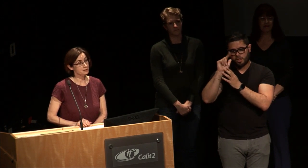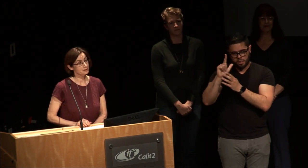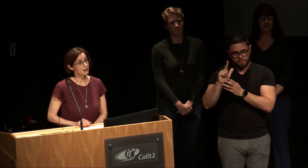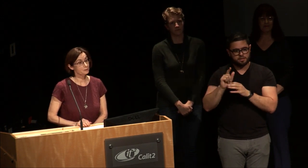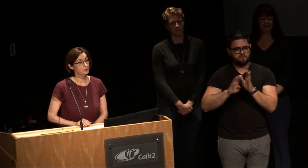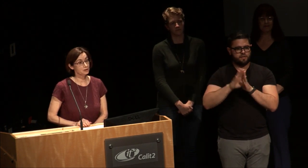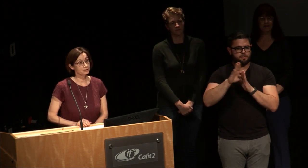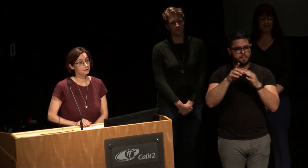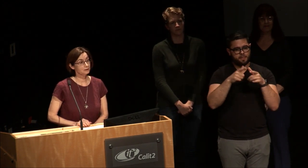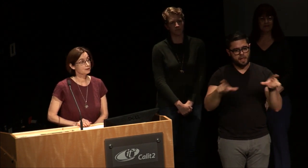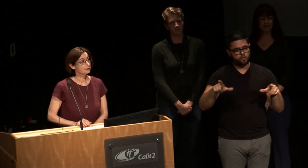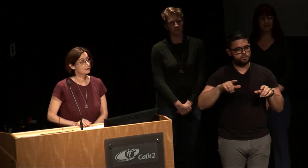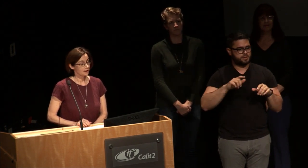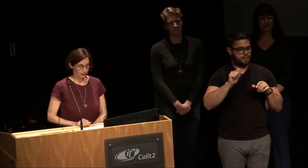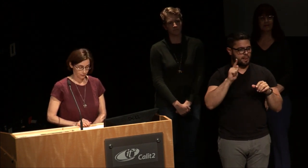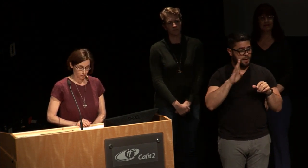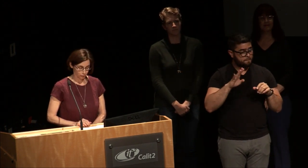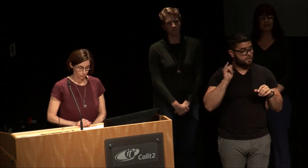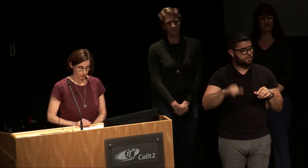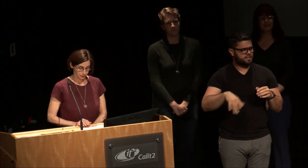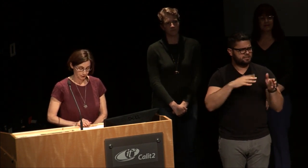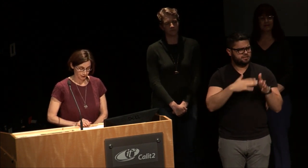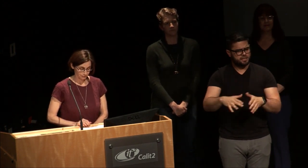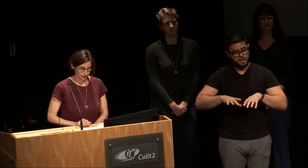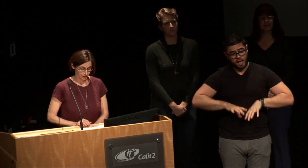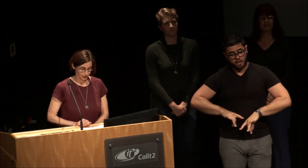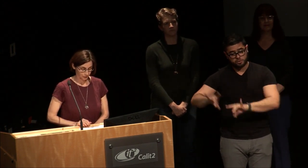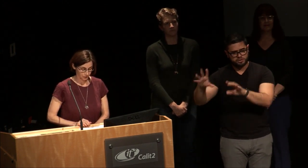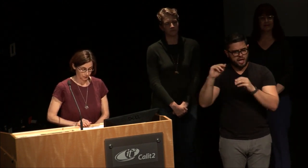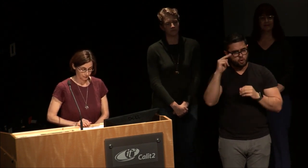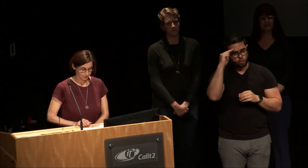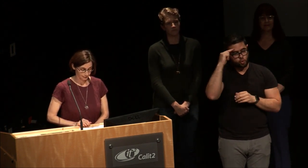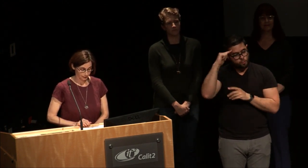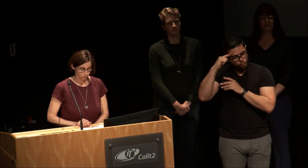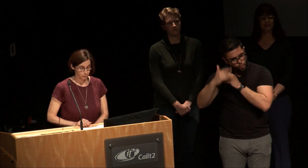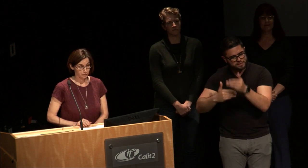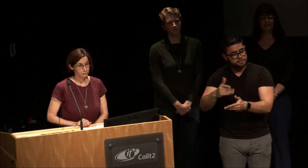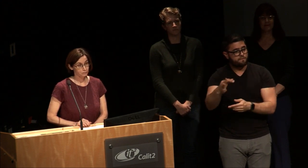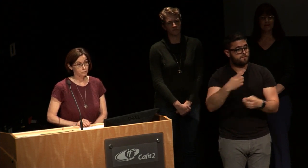acquisition and the neural processing of sign language. There have been four